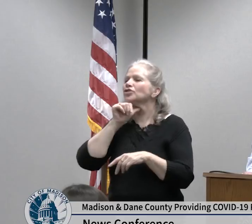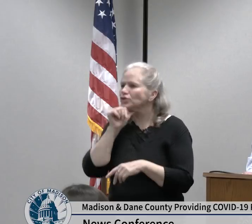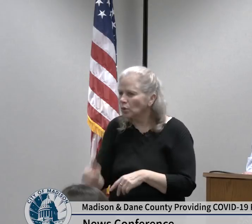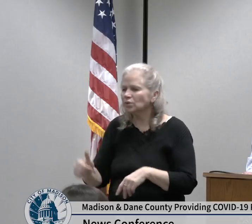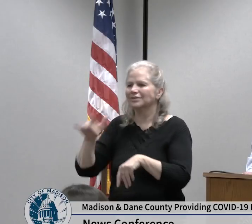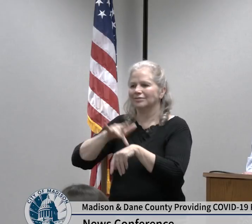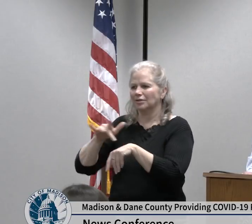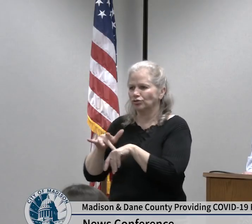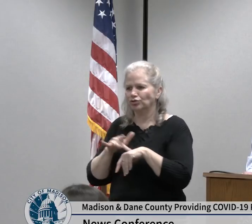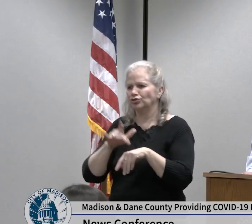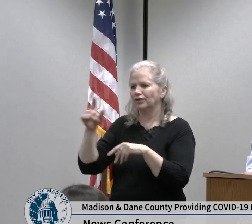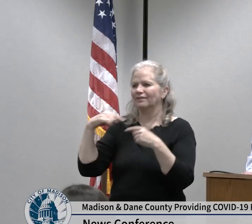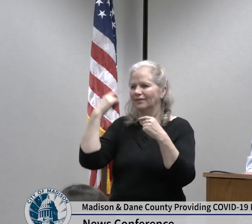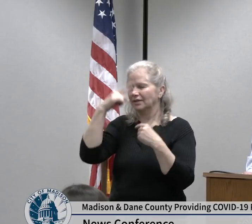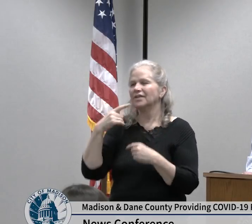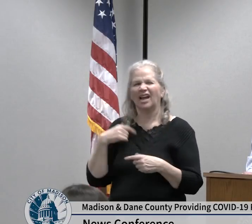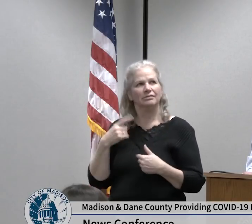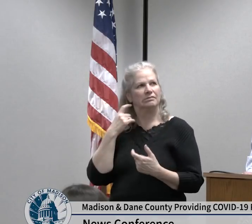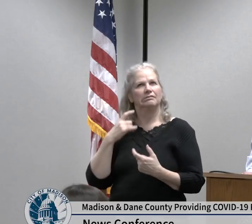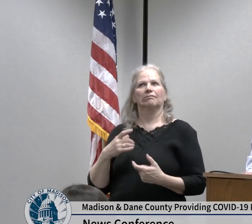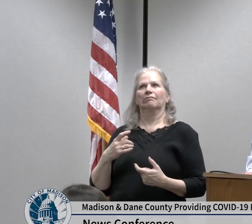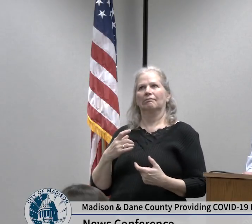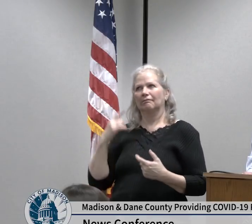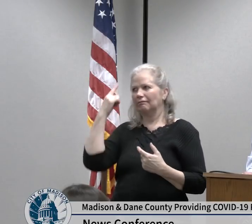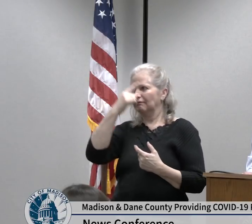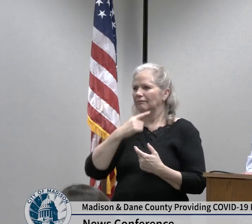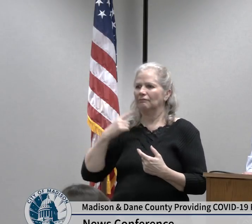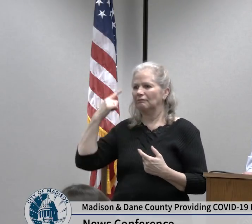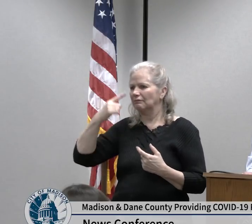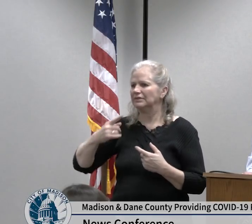of thought about this in the in the recent weeks and it's really just an